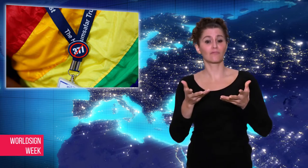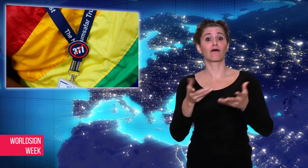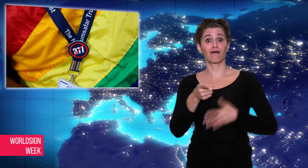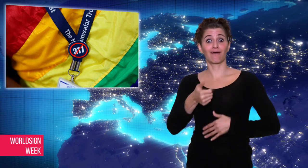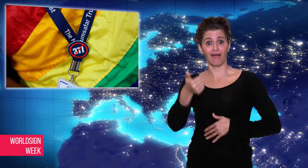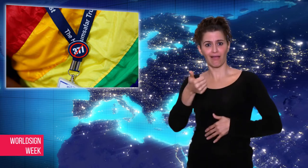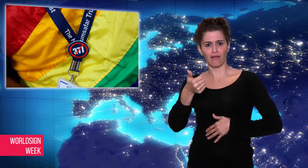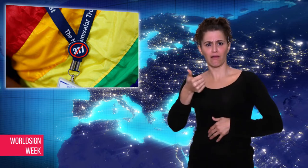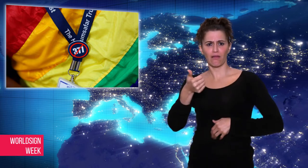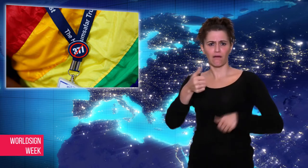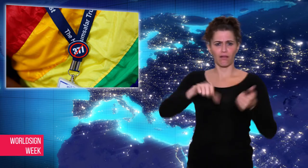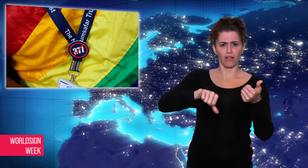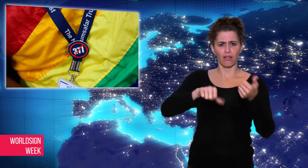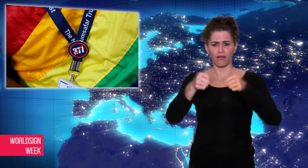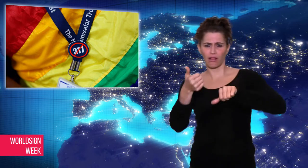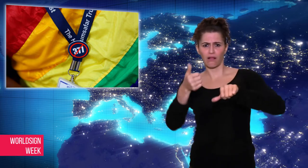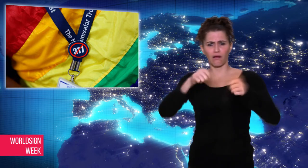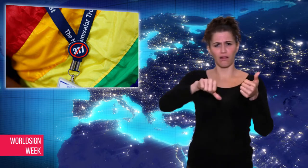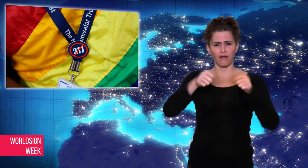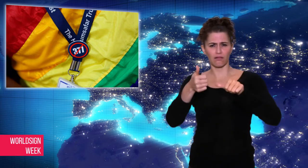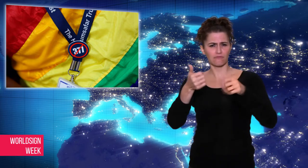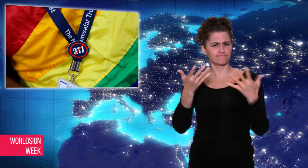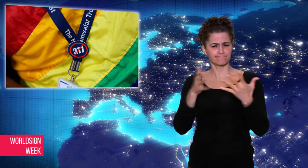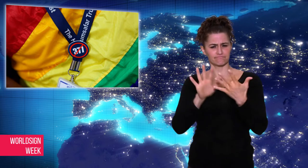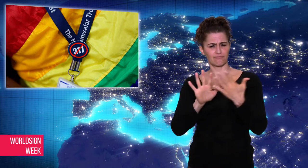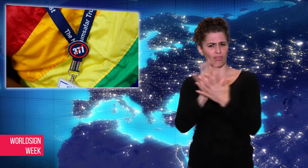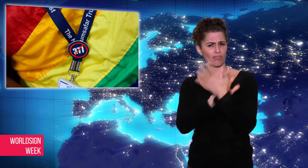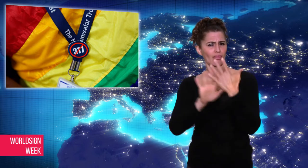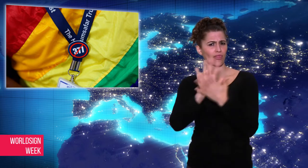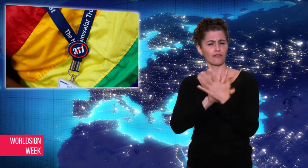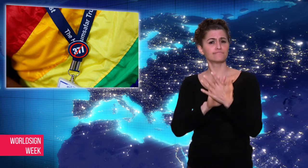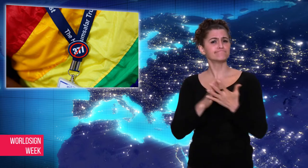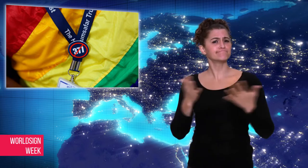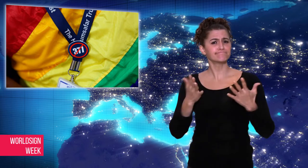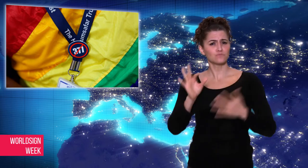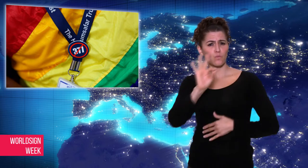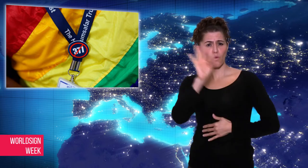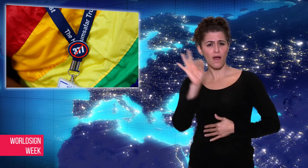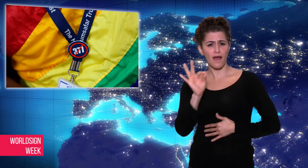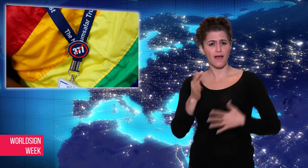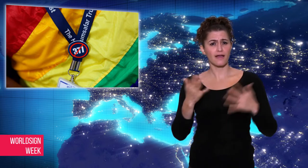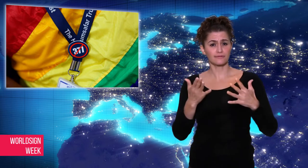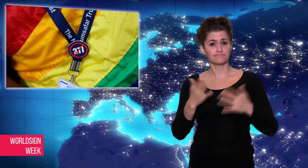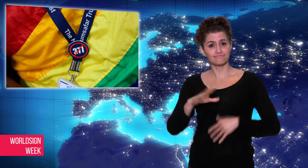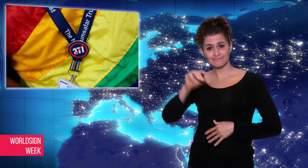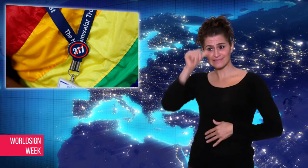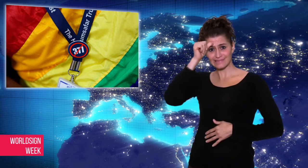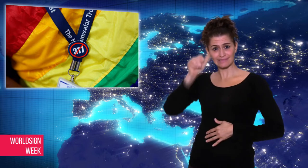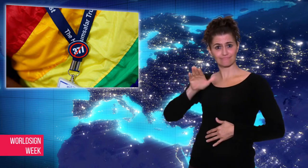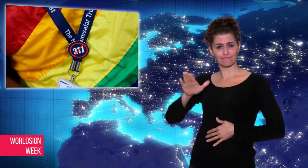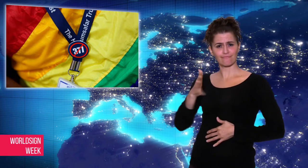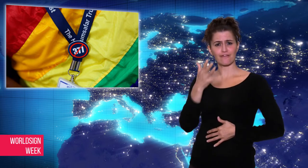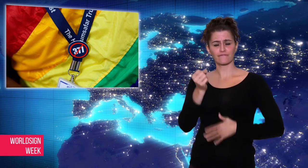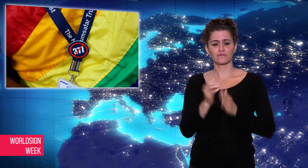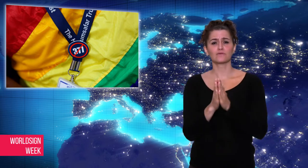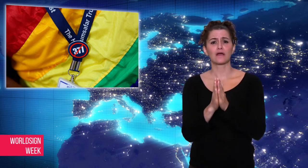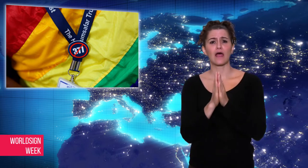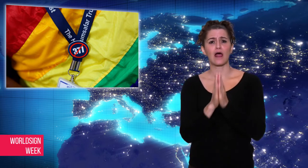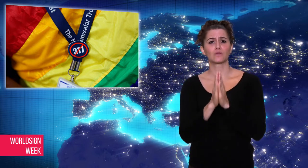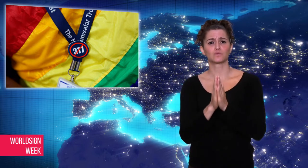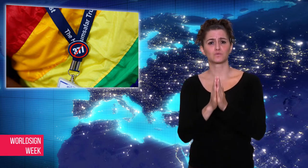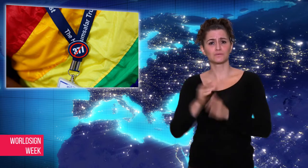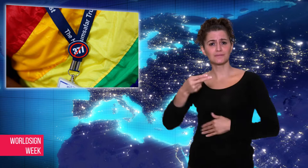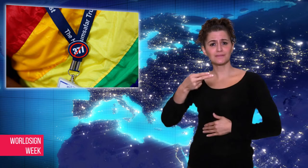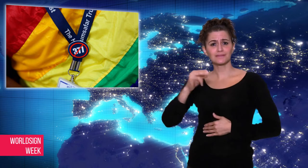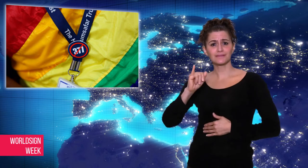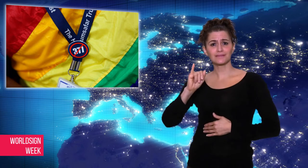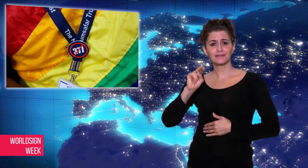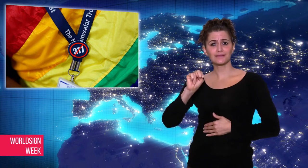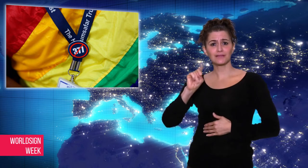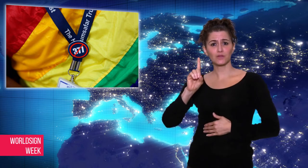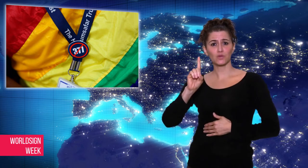homosexuality with its Hindu ancient